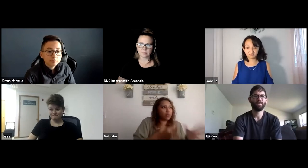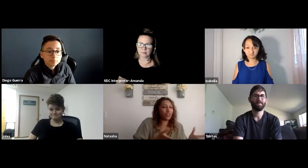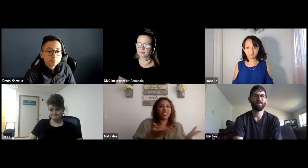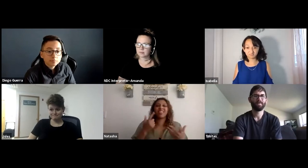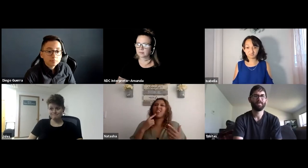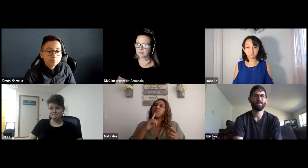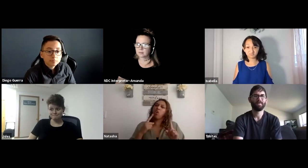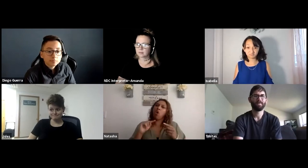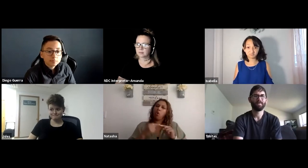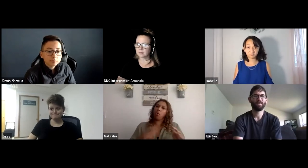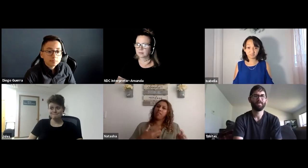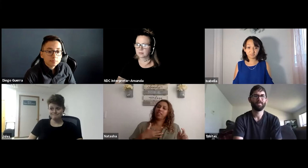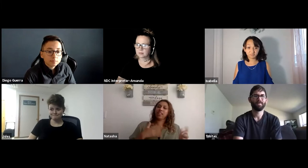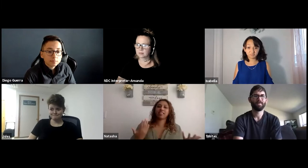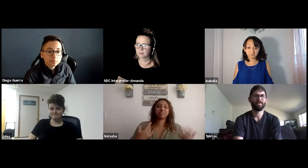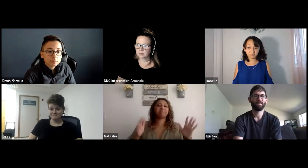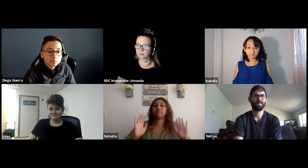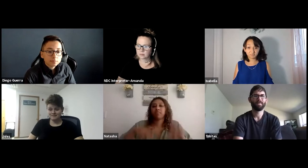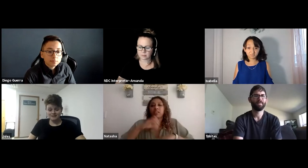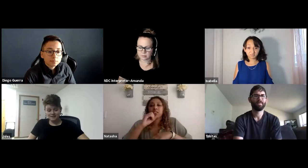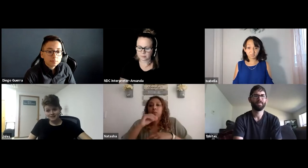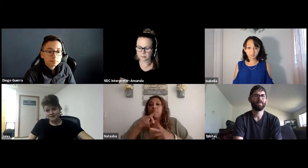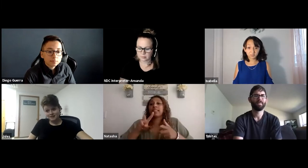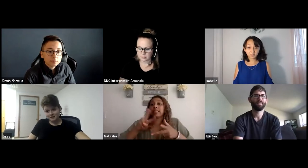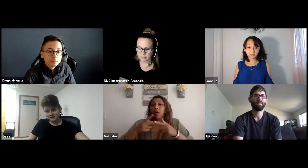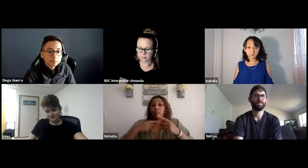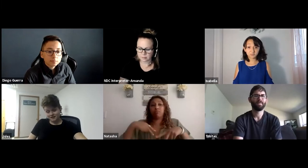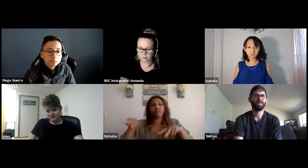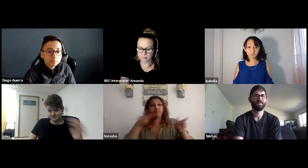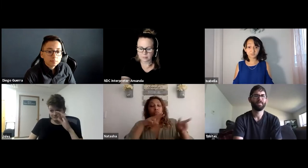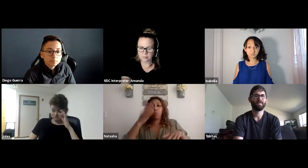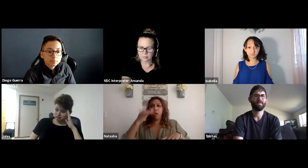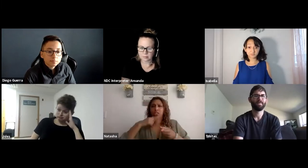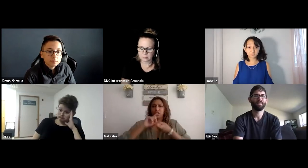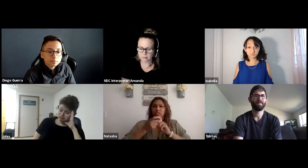they obviously didn't understand access and access needs and that hurt me.